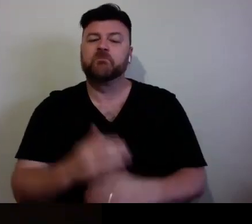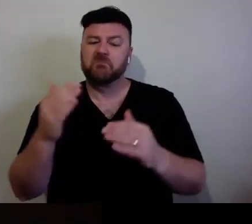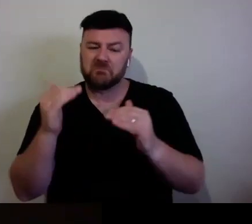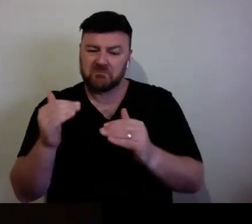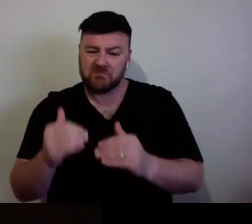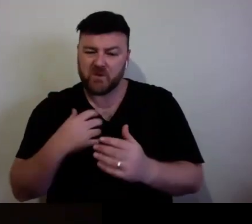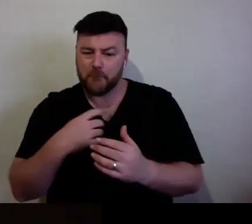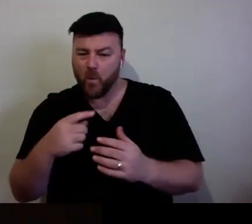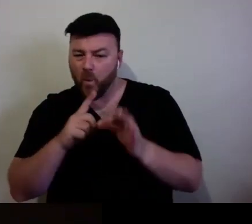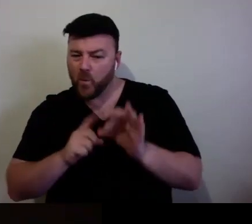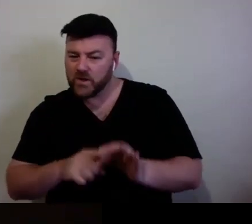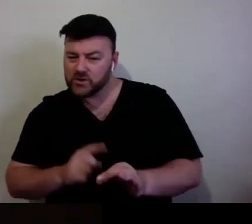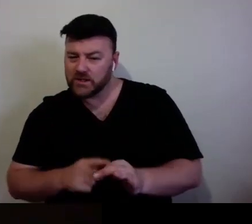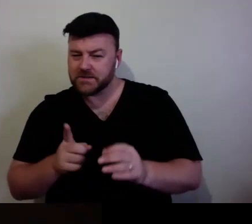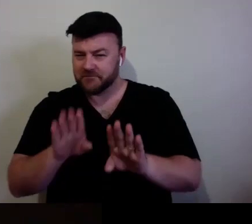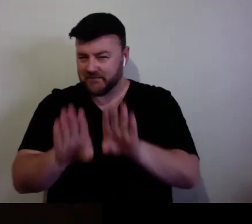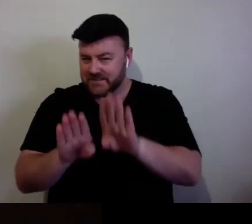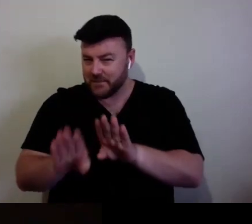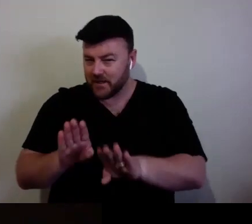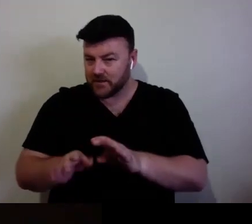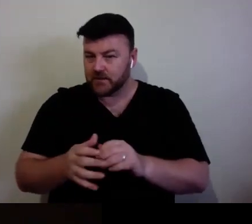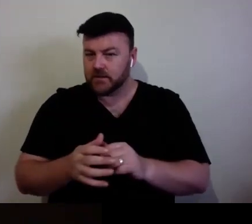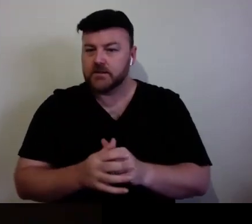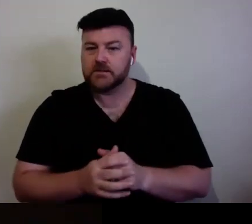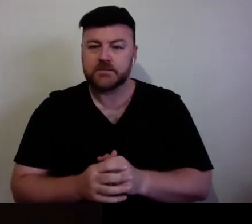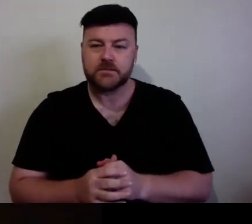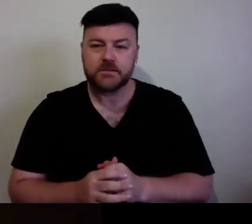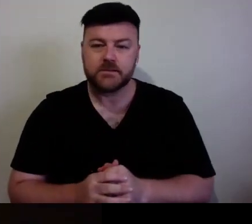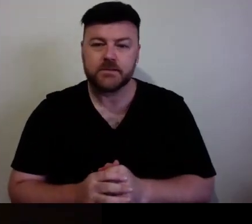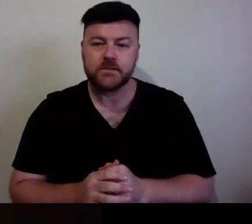questions coming through, and I'm totally connecting with this